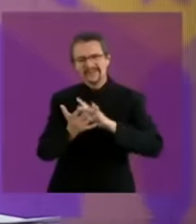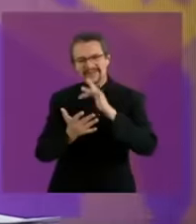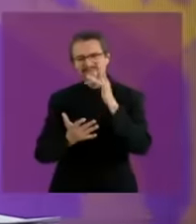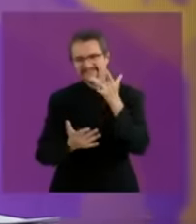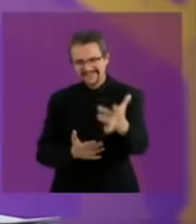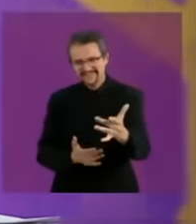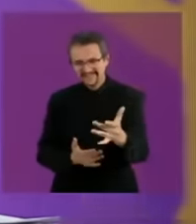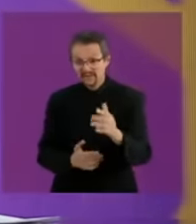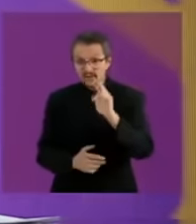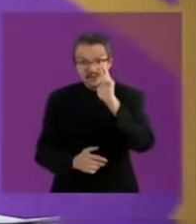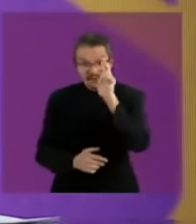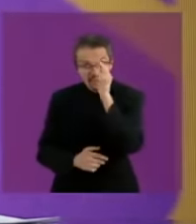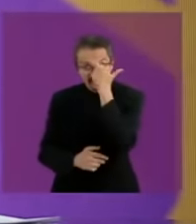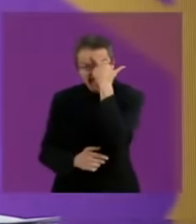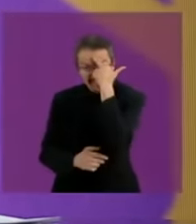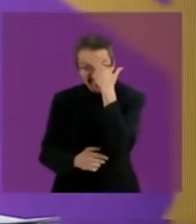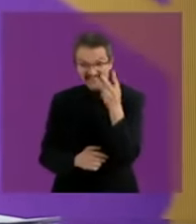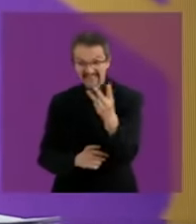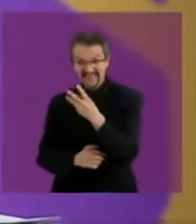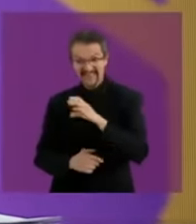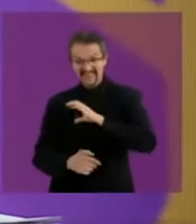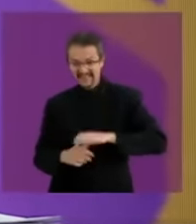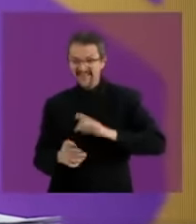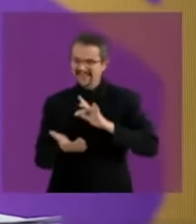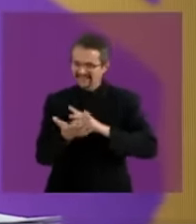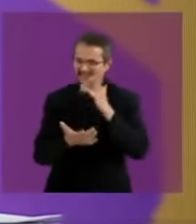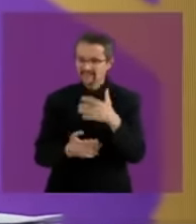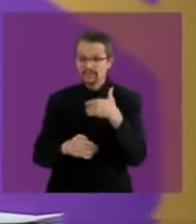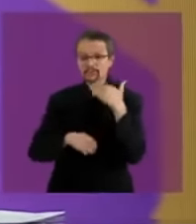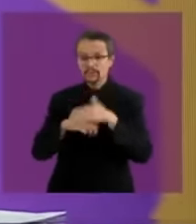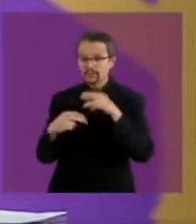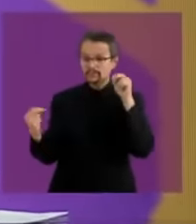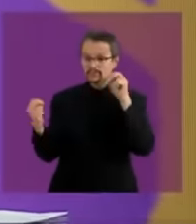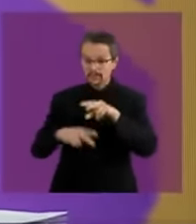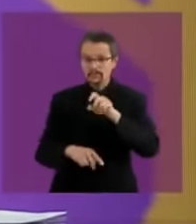thanks to the three candidates, remember we have an appointment on April 28